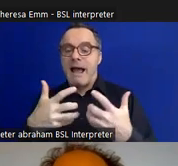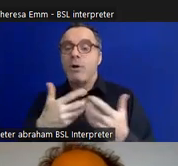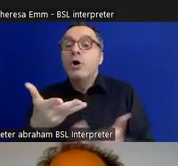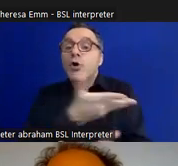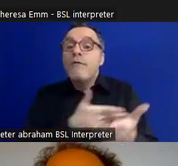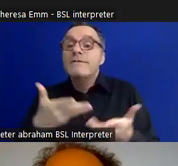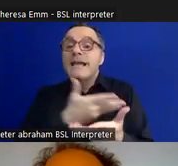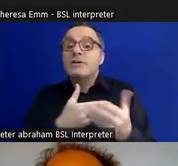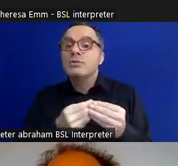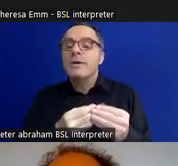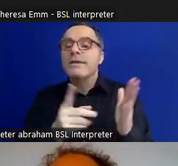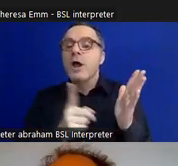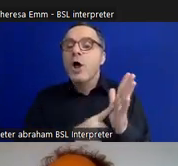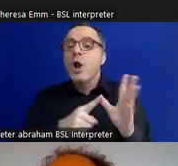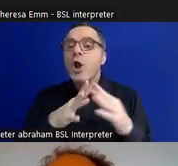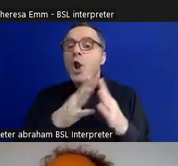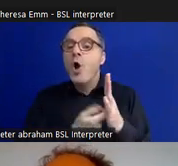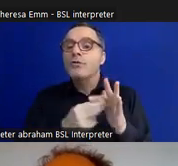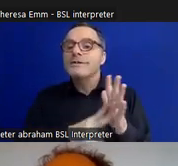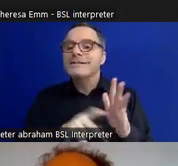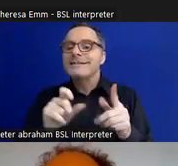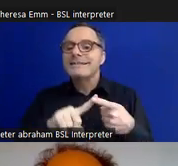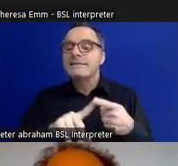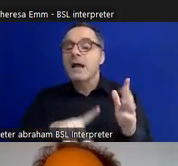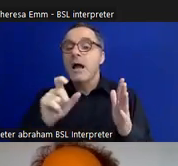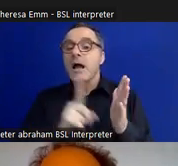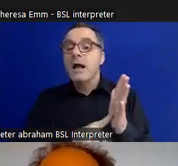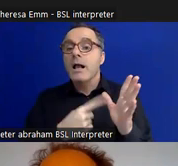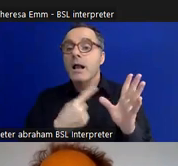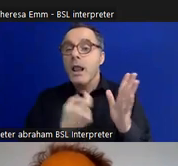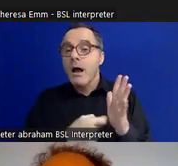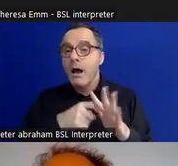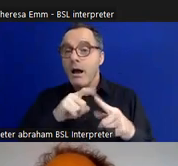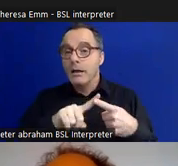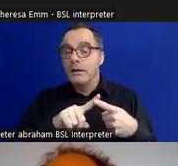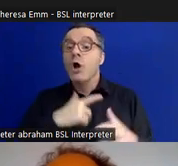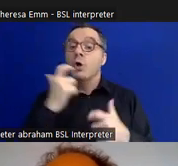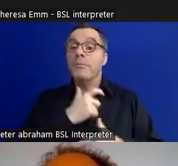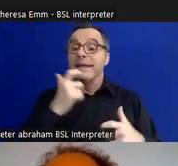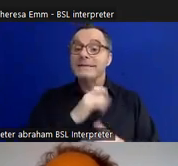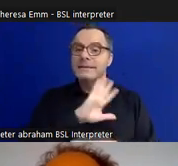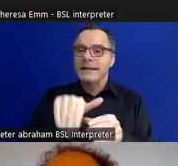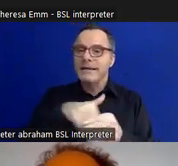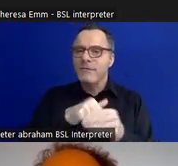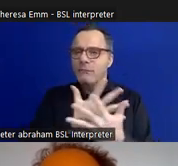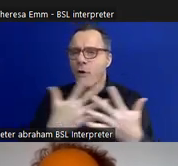Laurence Clark who's a comedian. He's actively involved in lots of organizations but he's